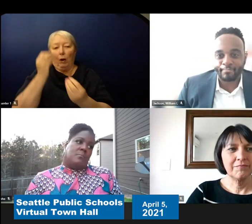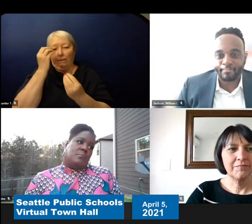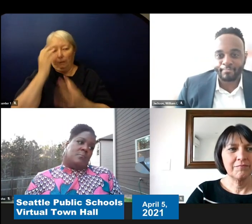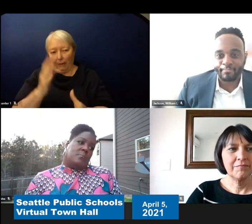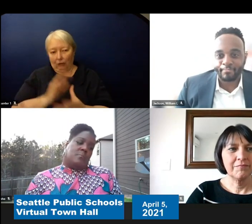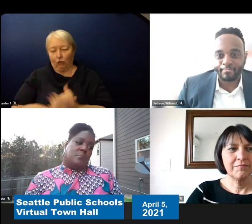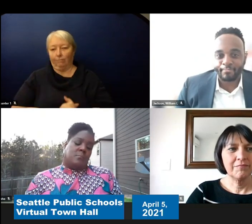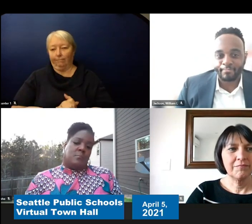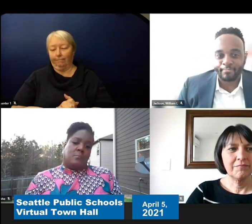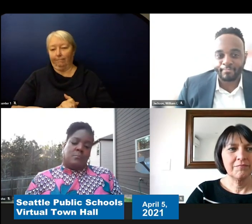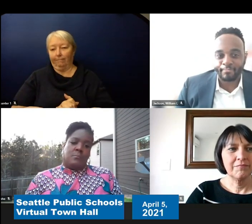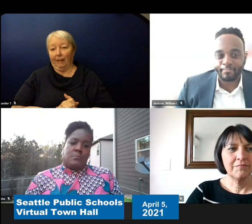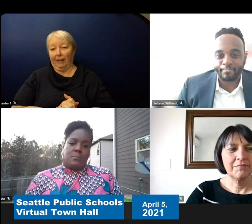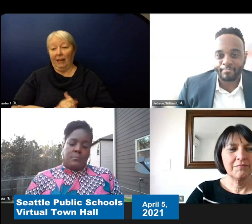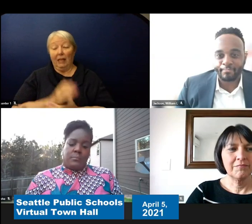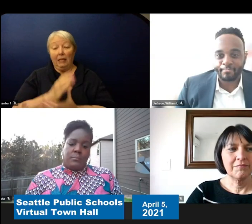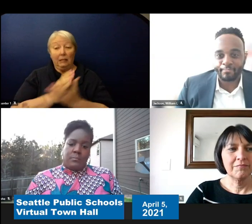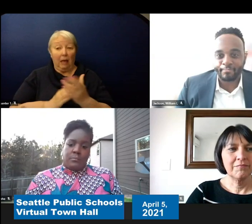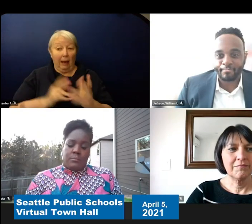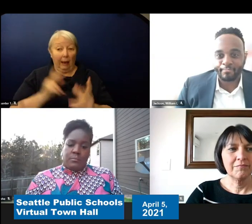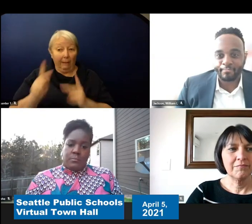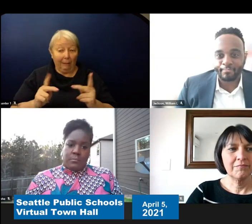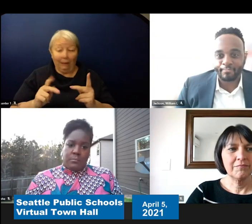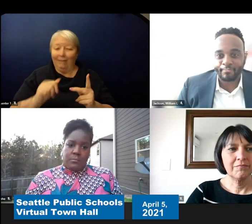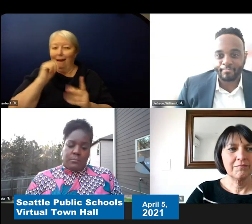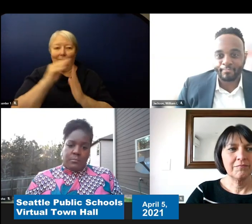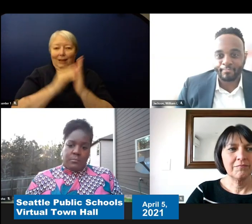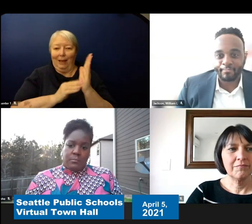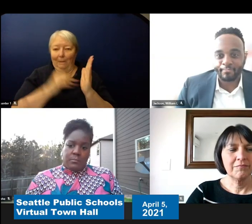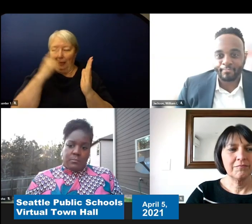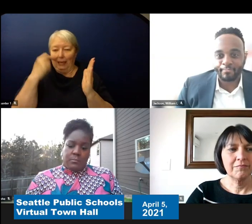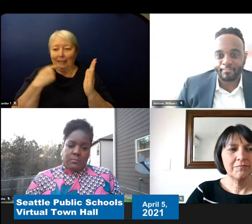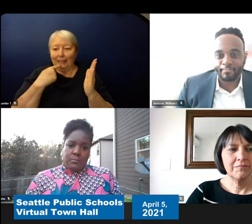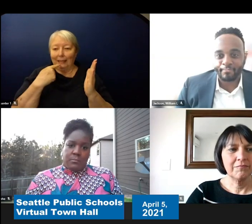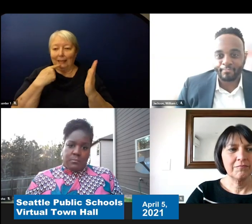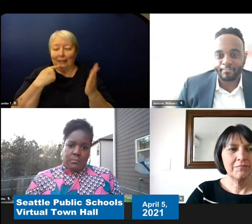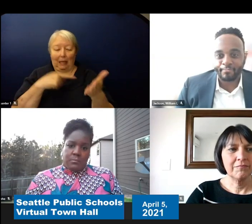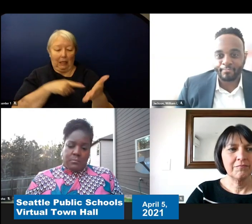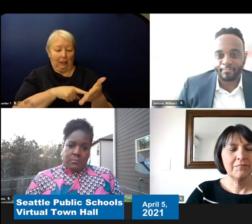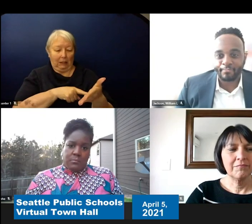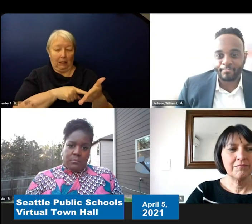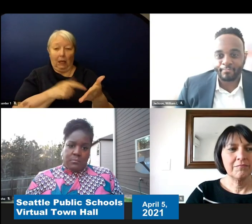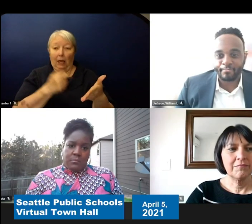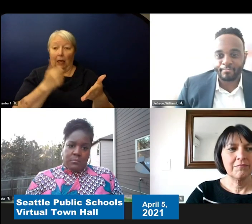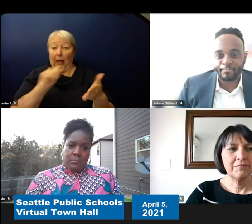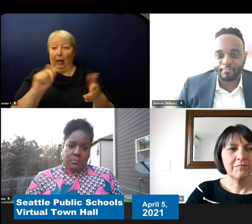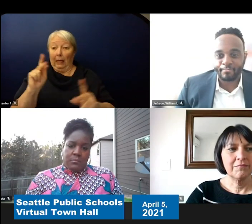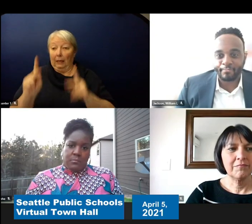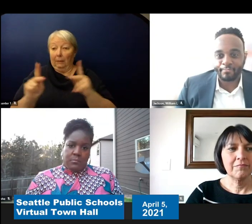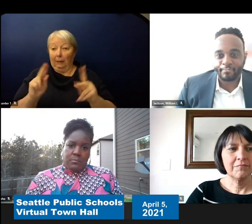out the survey because it does say on the survey that any people who respond ‘they don't know’ it defaults